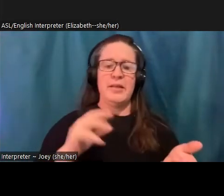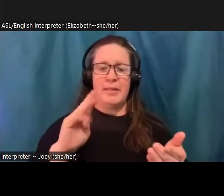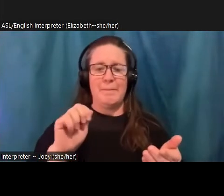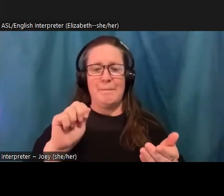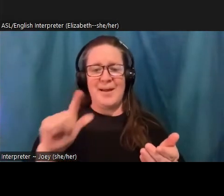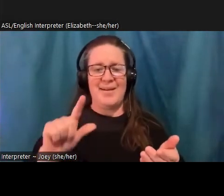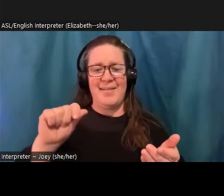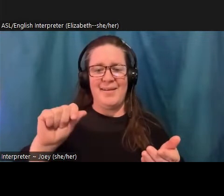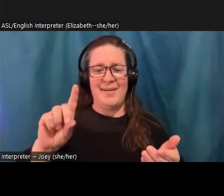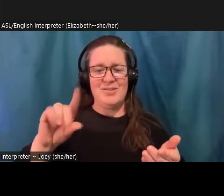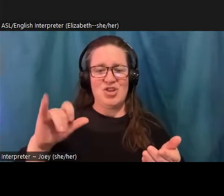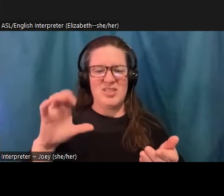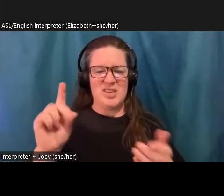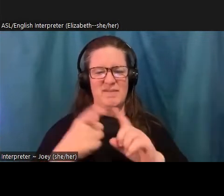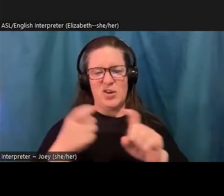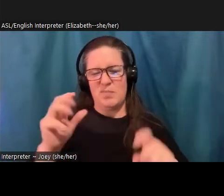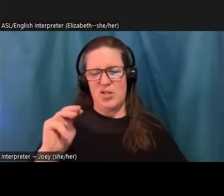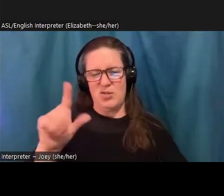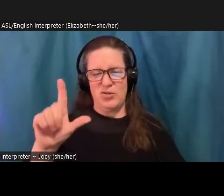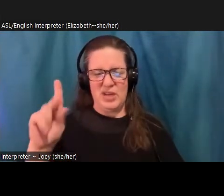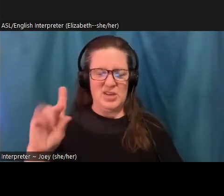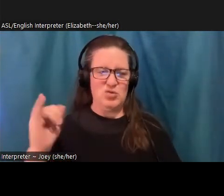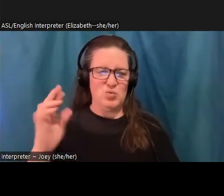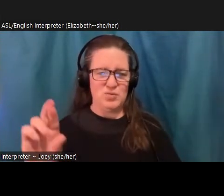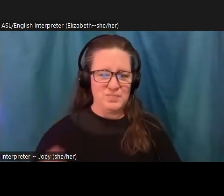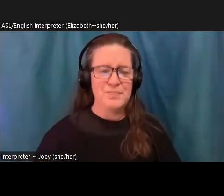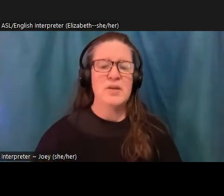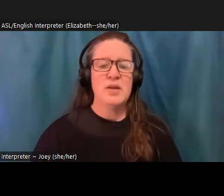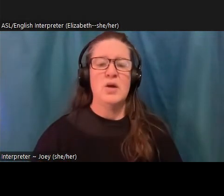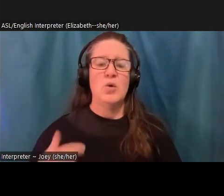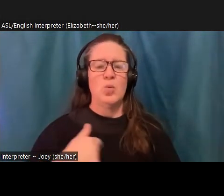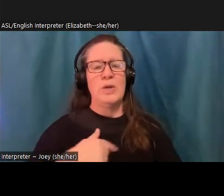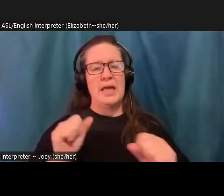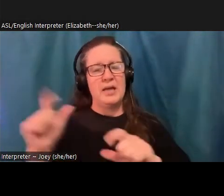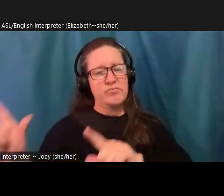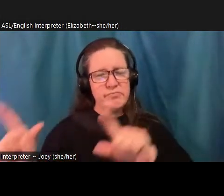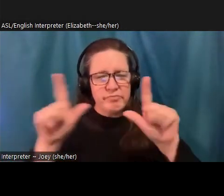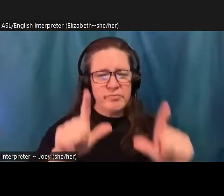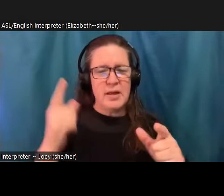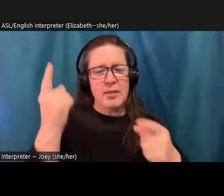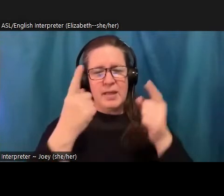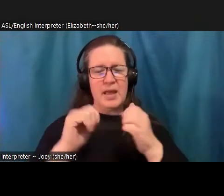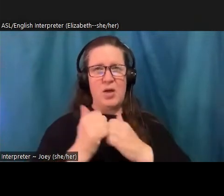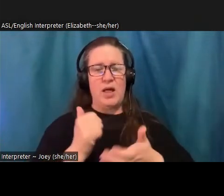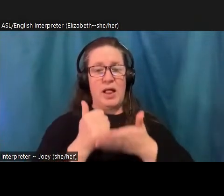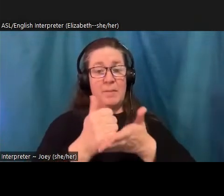apply this reframing to ourselves as well as helping others, right. If someone shares these dark emotions, we can help